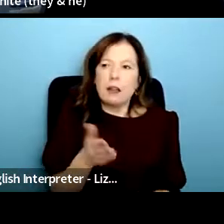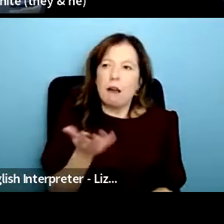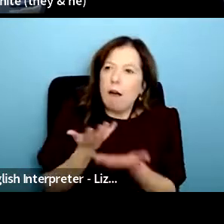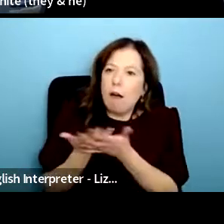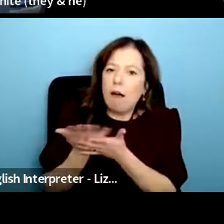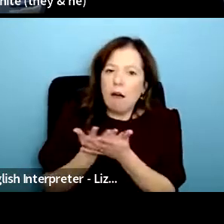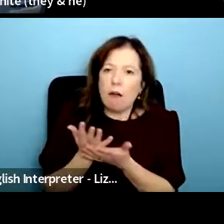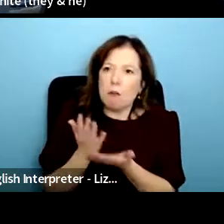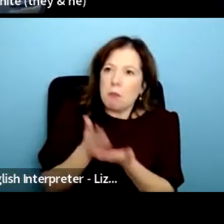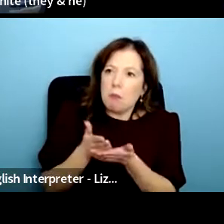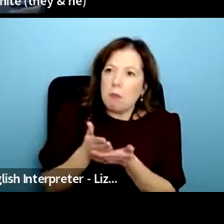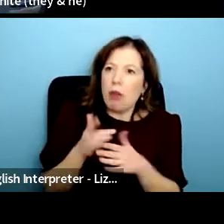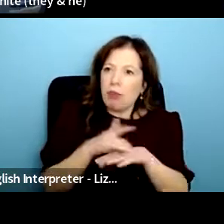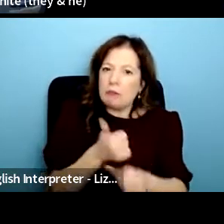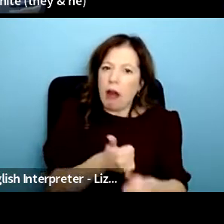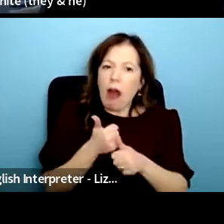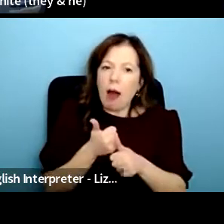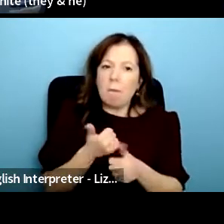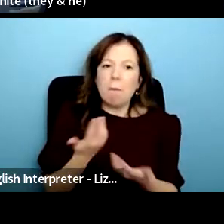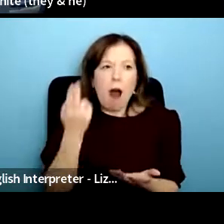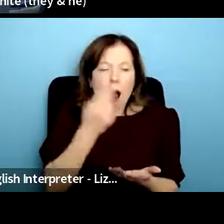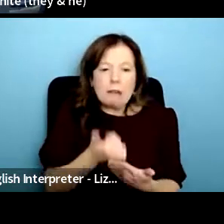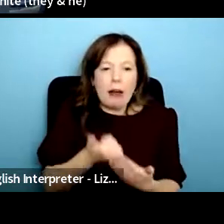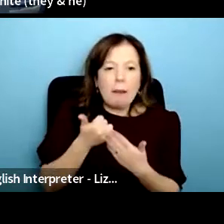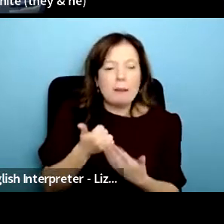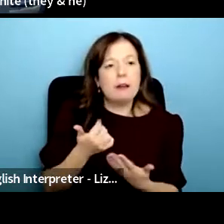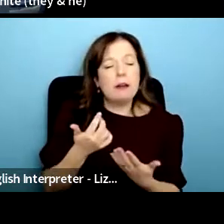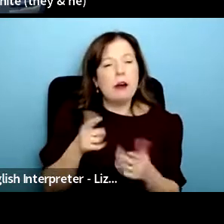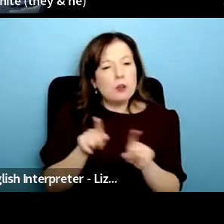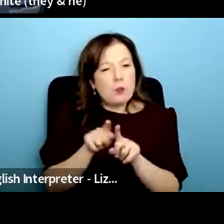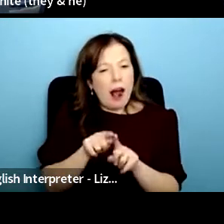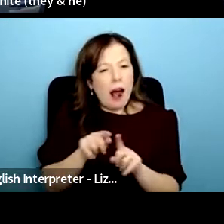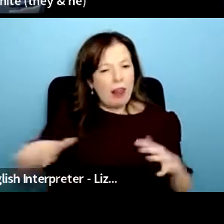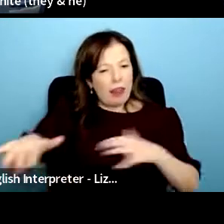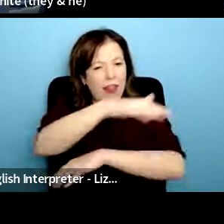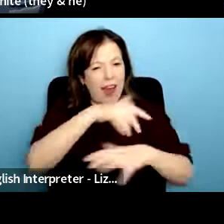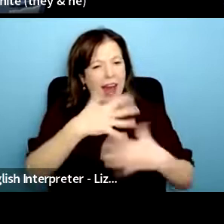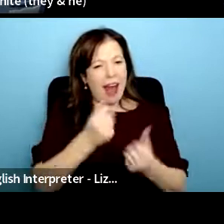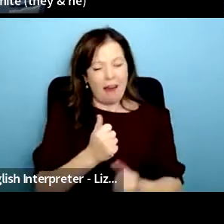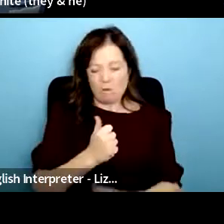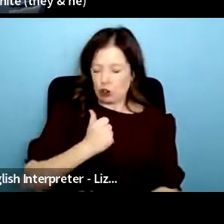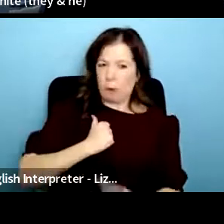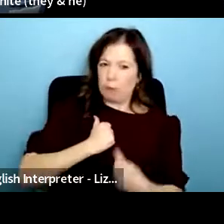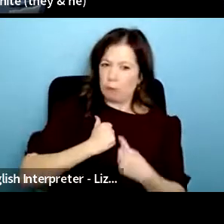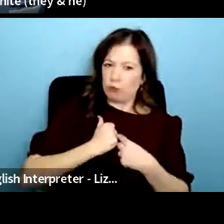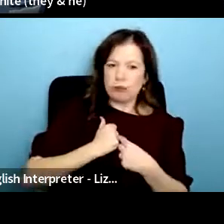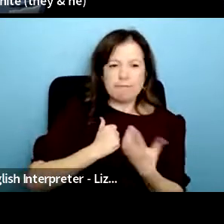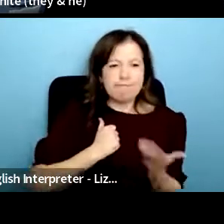to challenge some assumptions that happen i think there's there's still in the arts industry a real